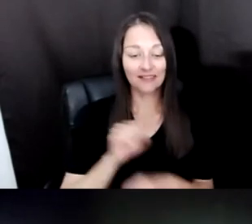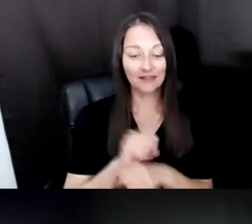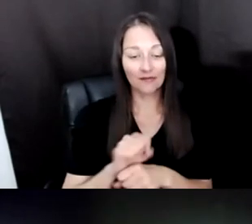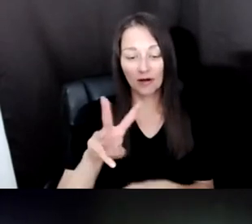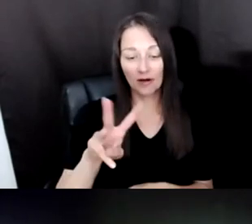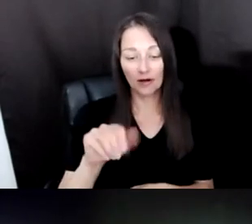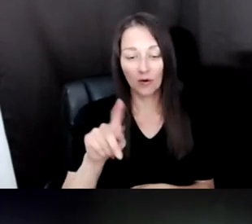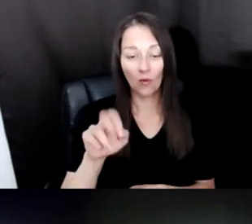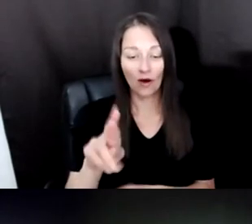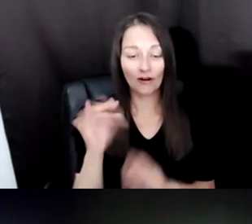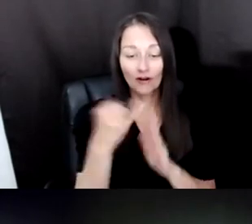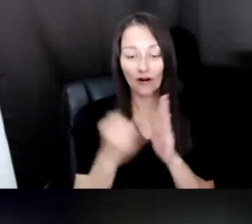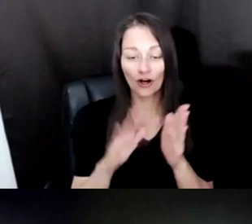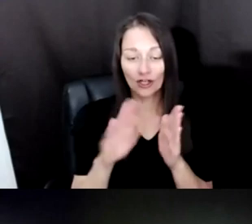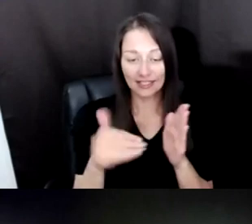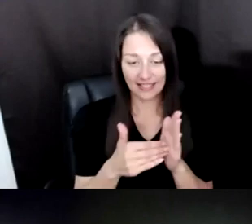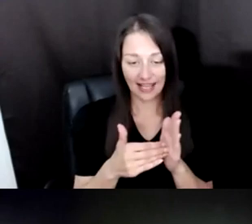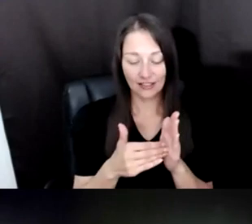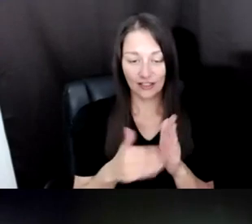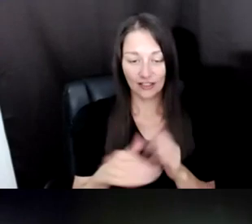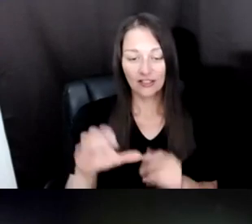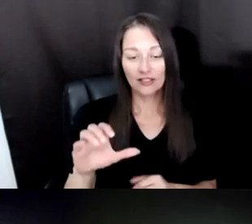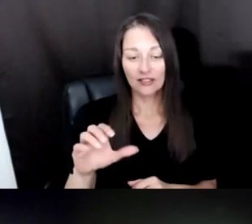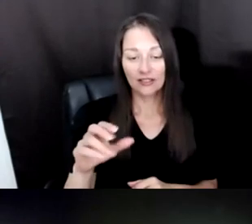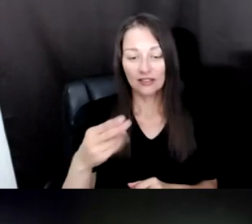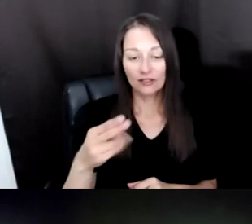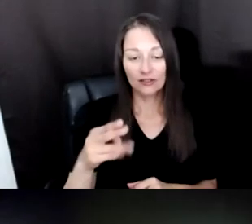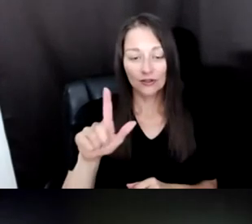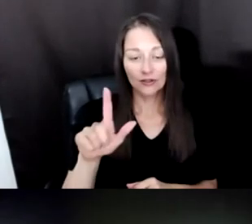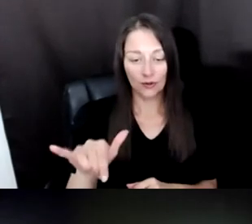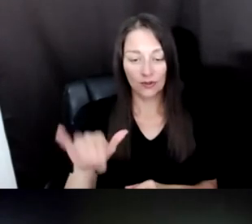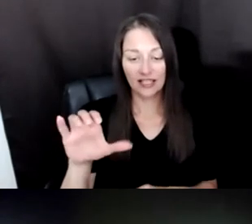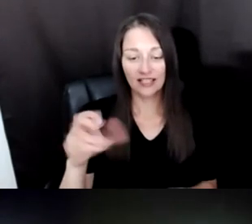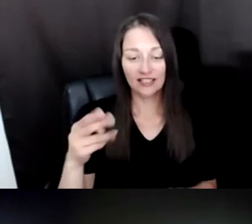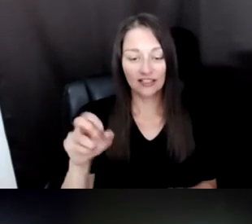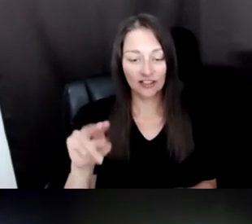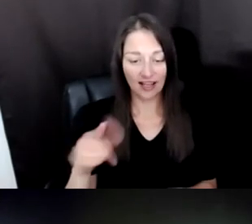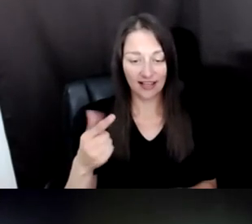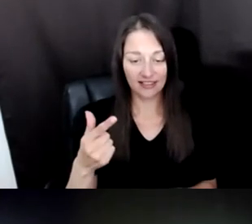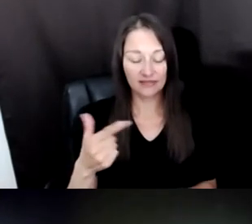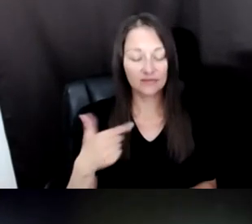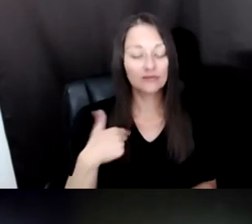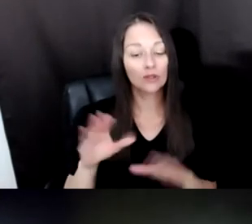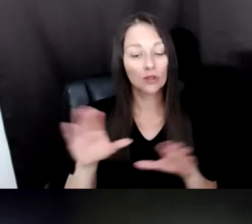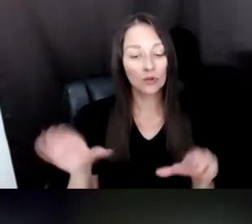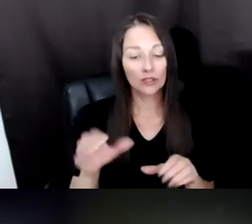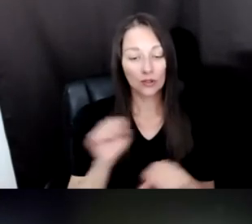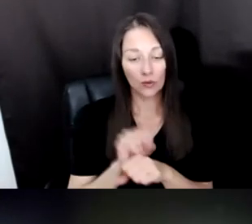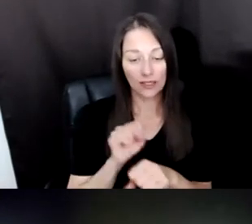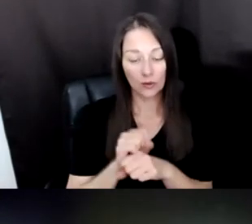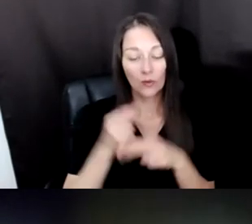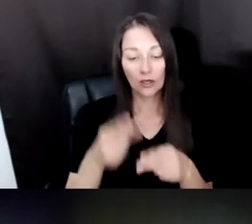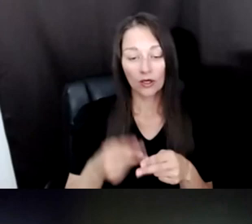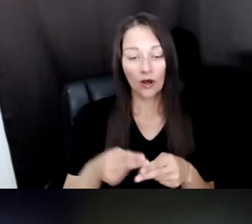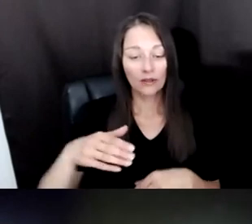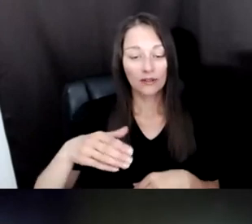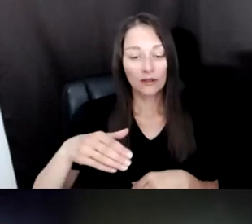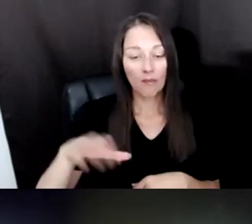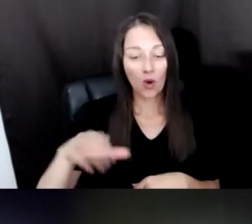AND SHULI CHANG WAS DOING A, A WORK CALLED BOWLING ALLEY AND I THINK AT THE TIME THERE WERE PROBABLY